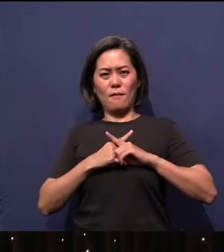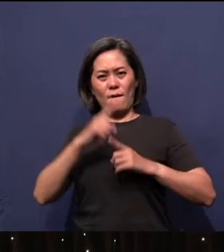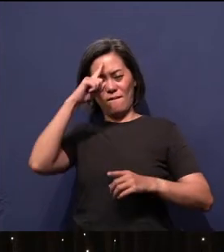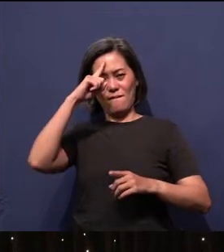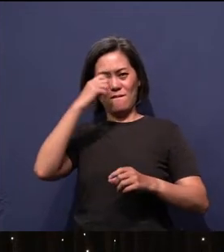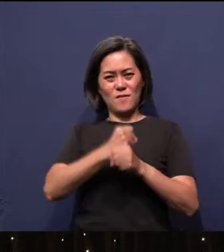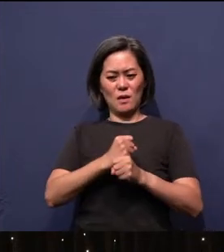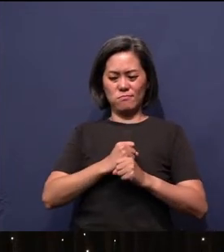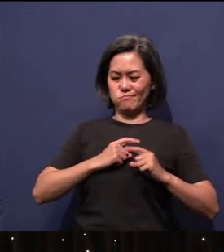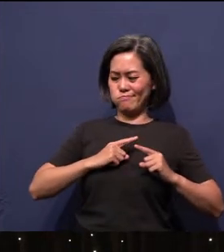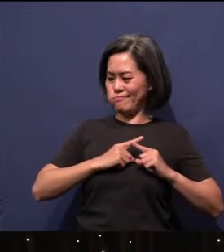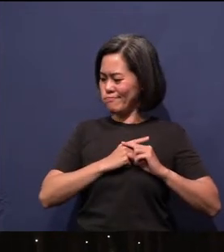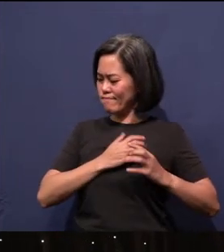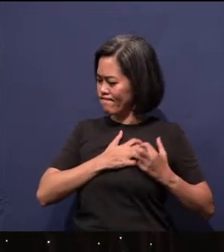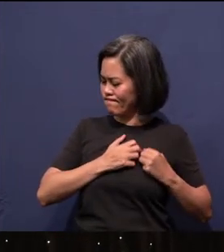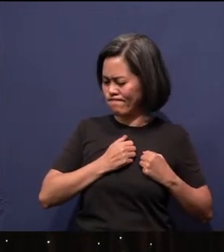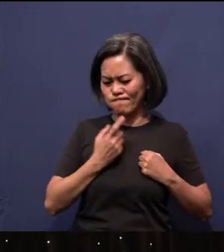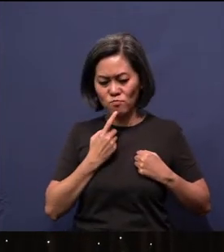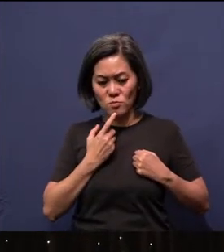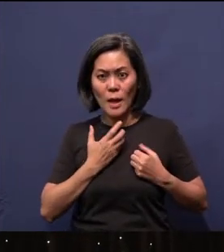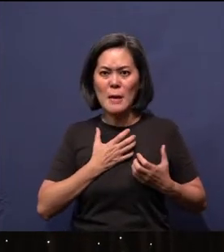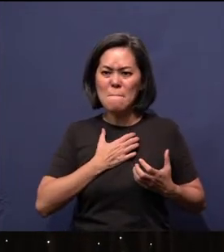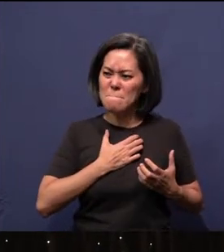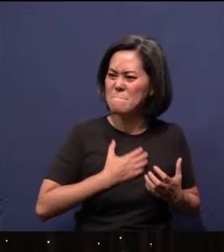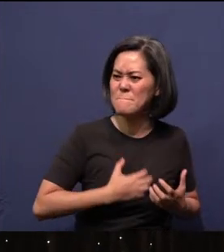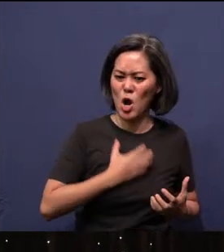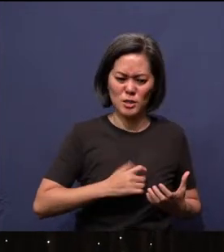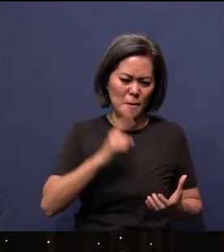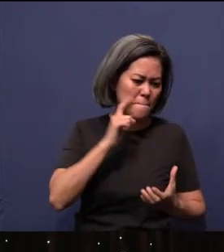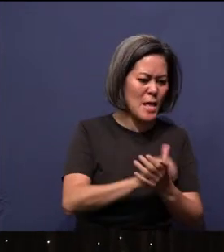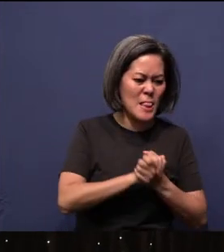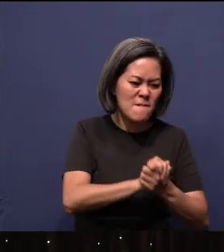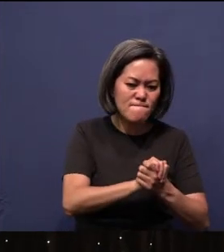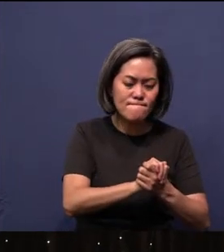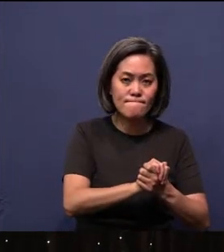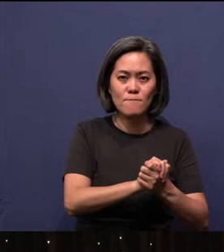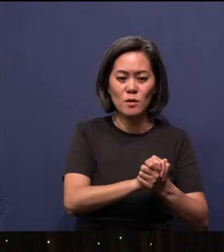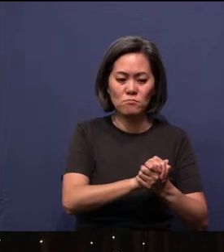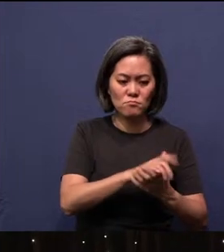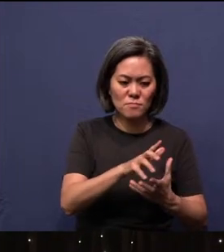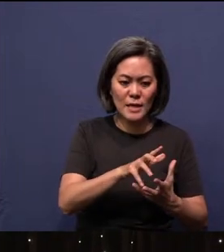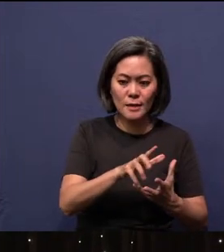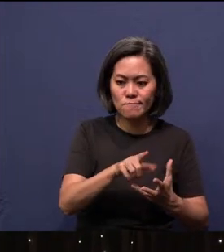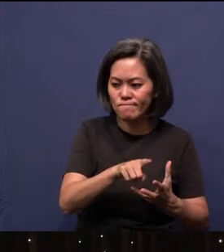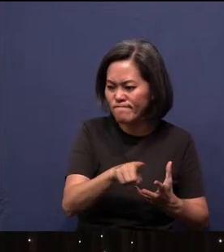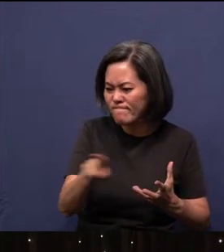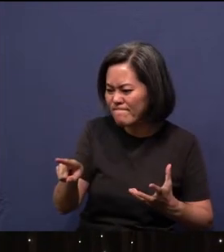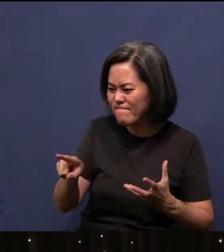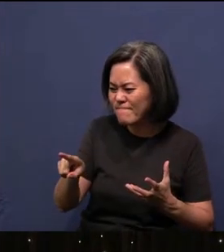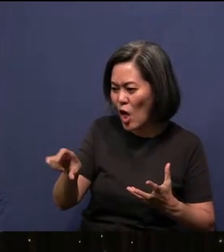And sometimes they are so passionate with what they believe in that they tear down another person's faith.